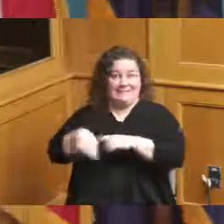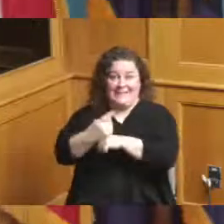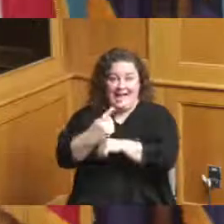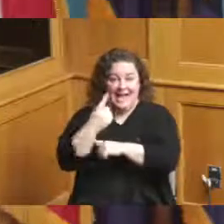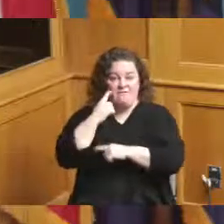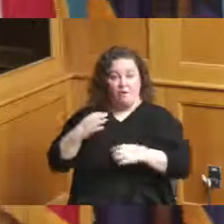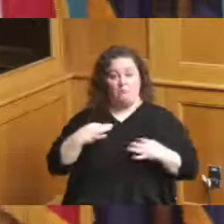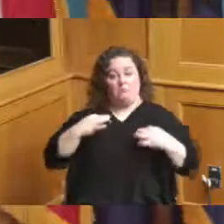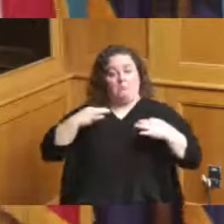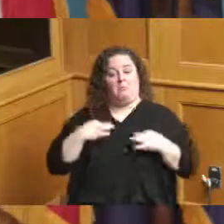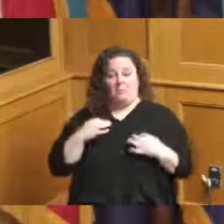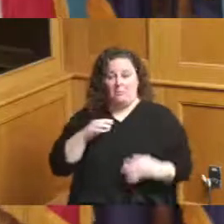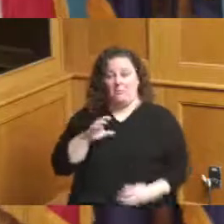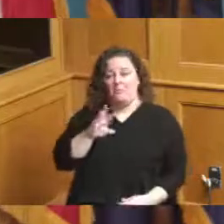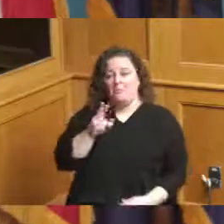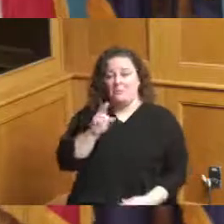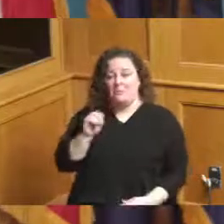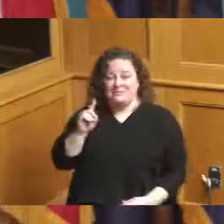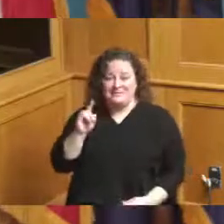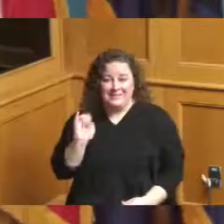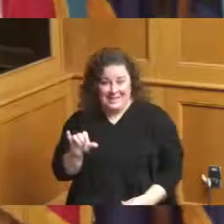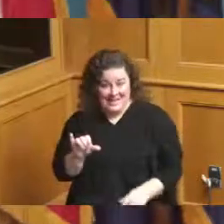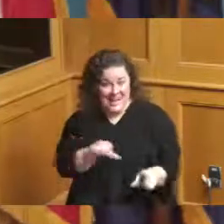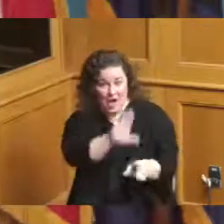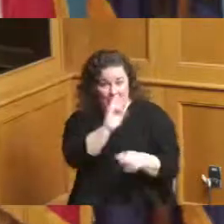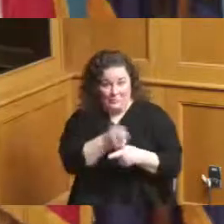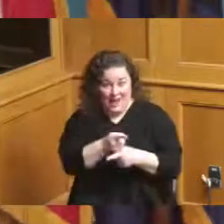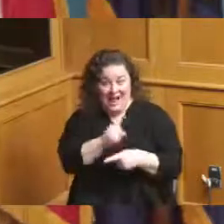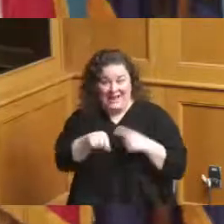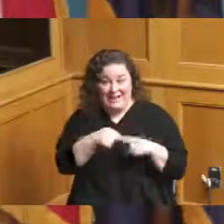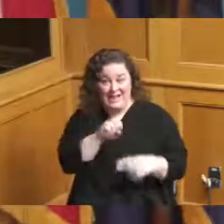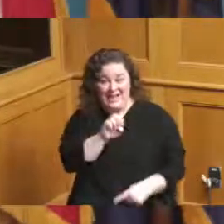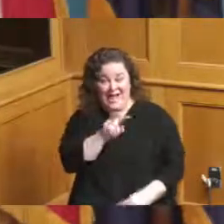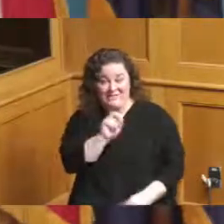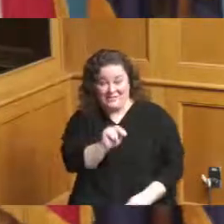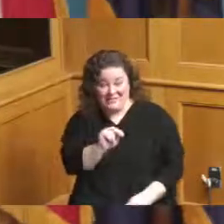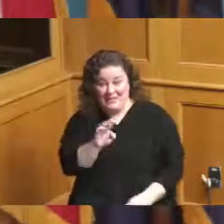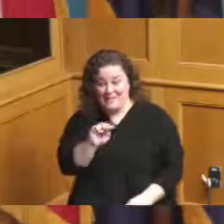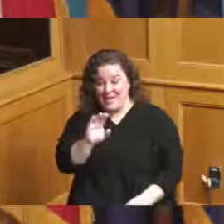Evan McPherson I was screaming to everybody get you a number two jersey they must have heard me